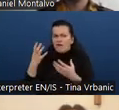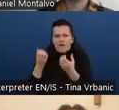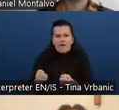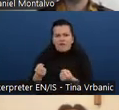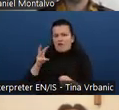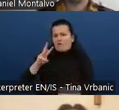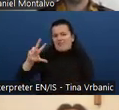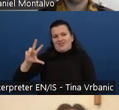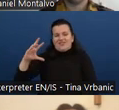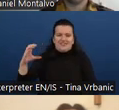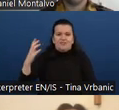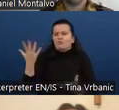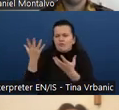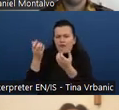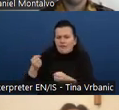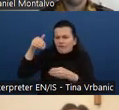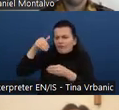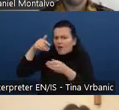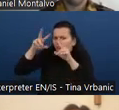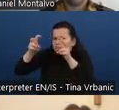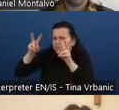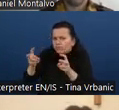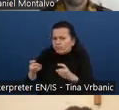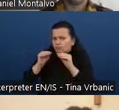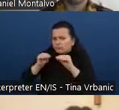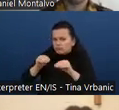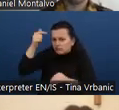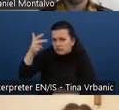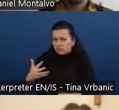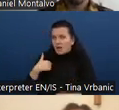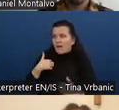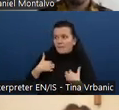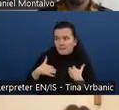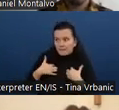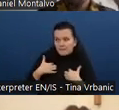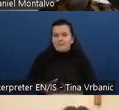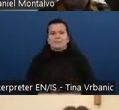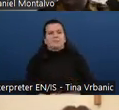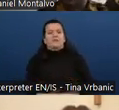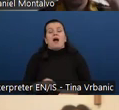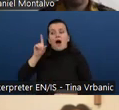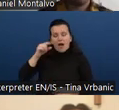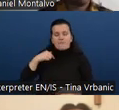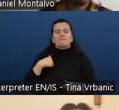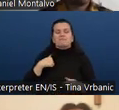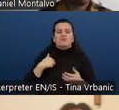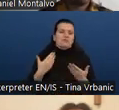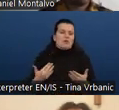I just wanted to say also that as part of this webinar series, we are also interested